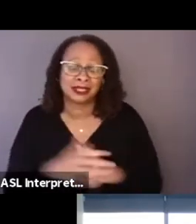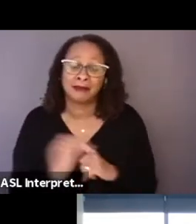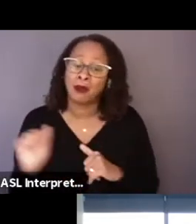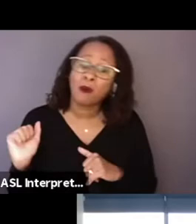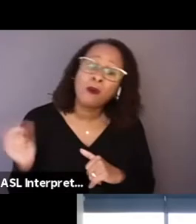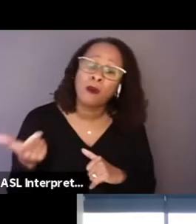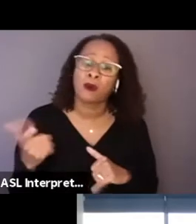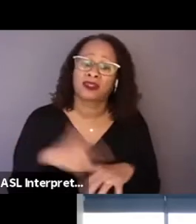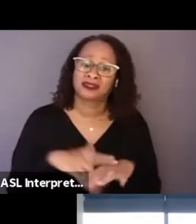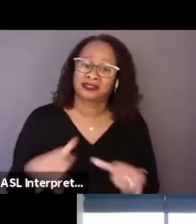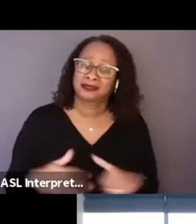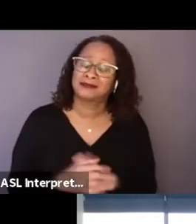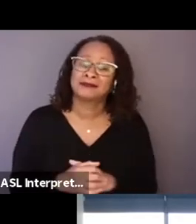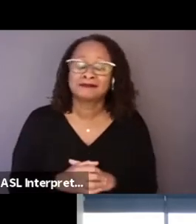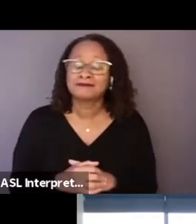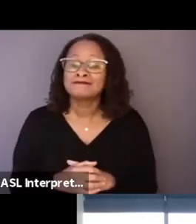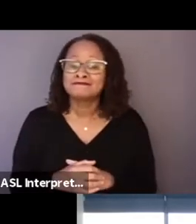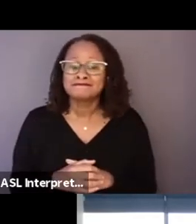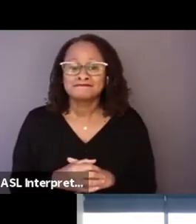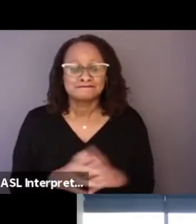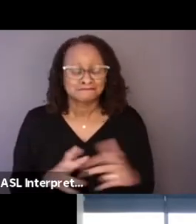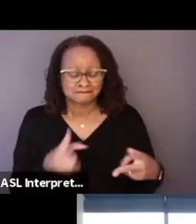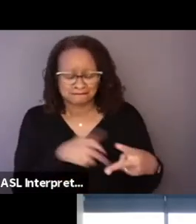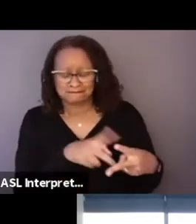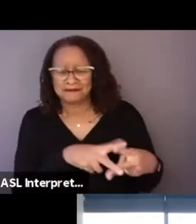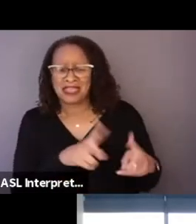And, you know, they're very smart people,